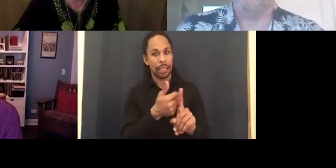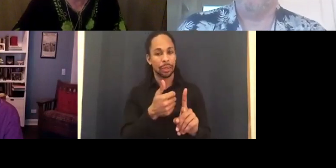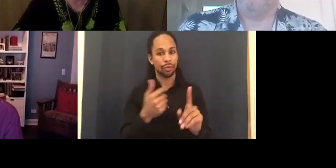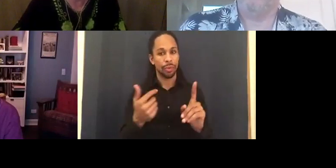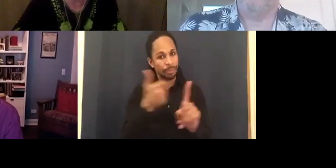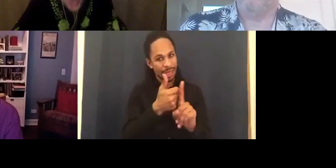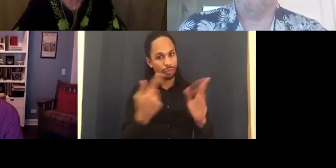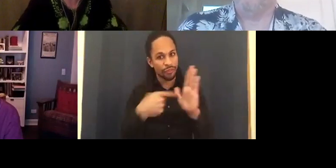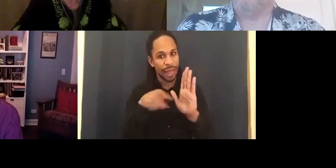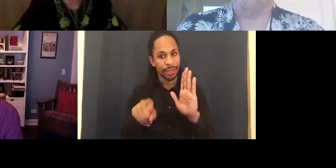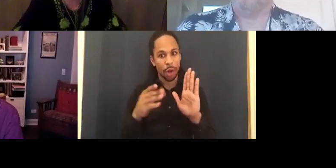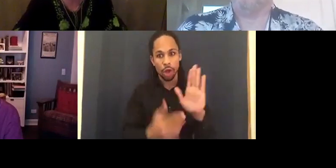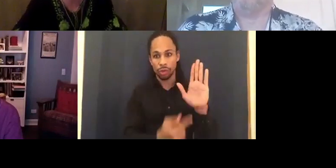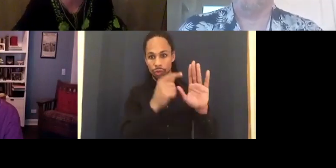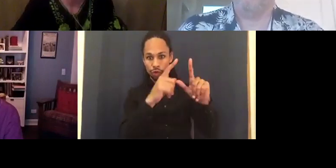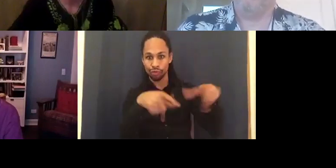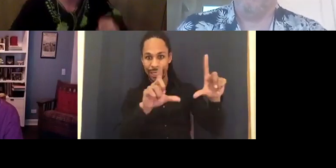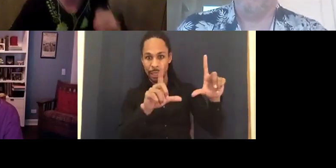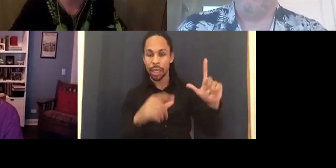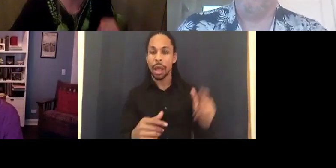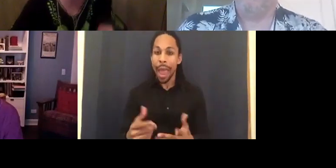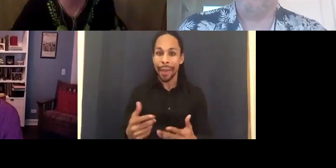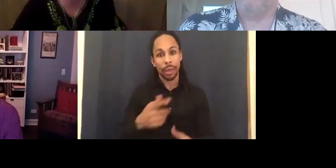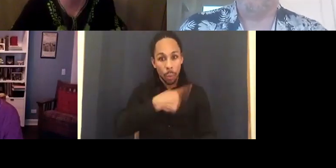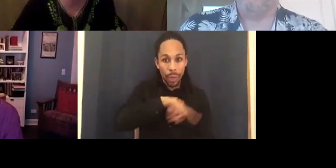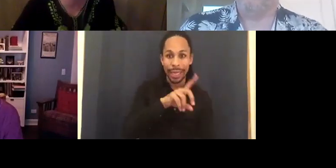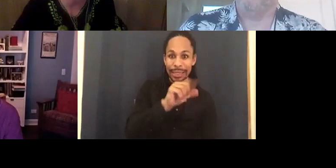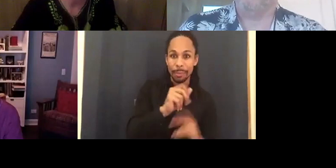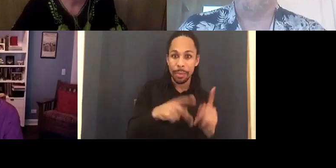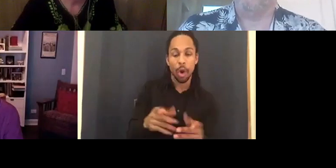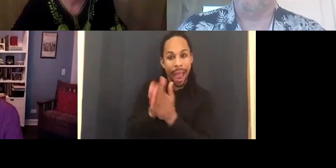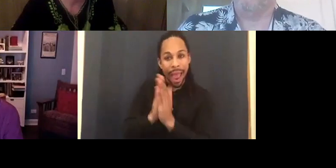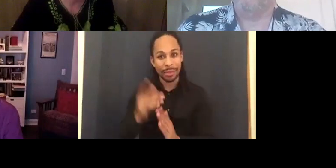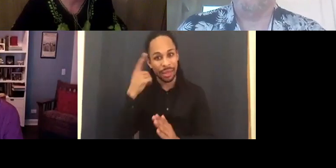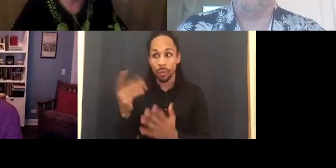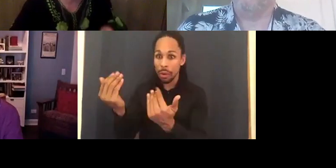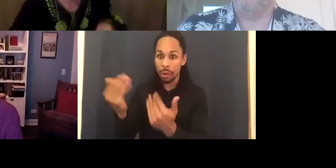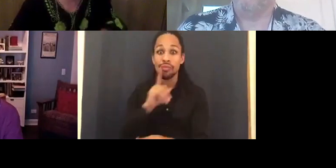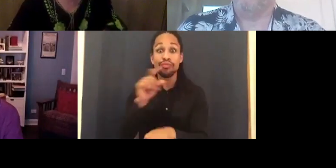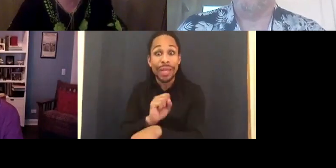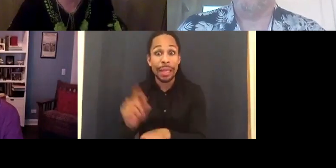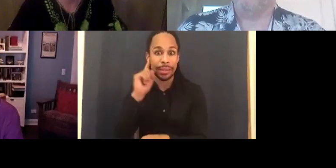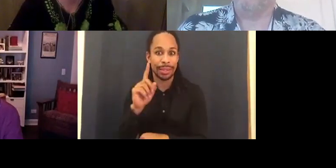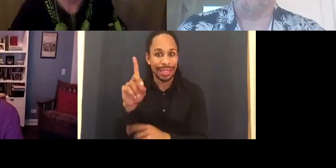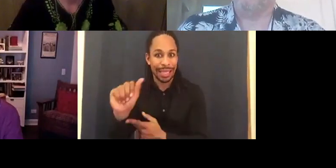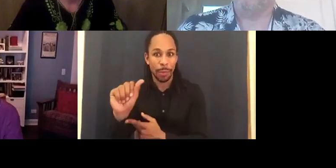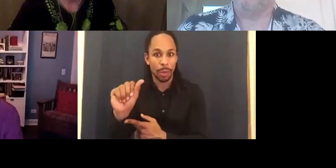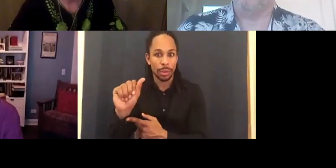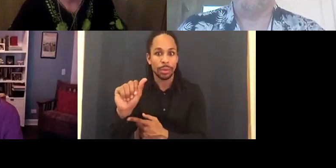Reality. It's all we're asking for. Yet Hollywood is still holding out. I think it's a watched space because